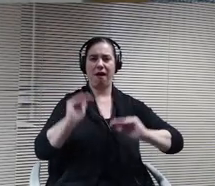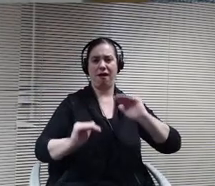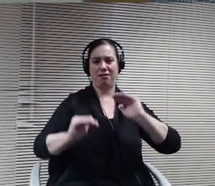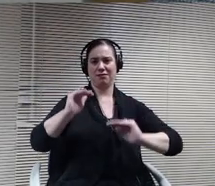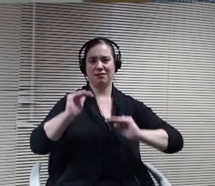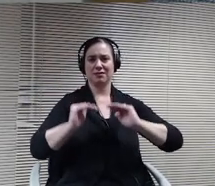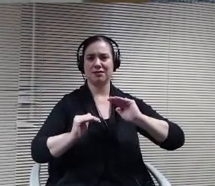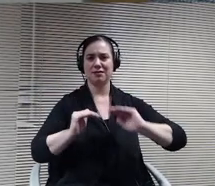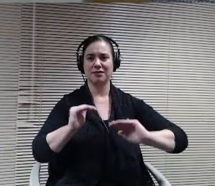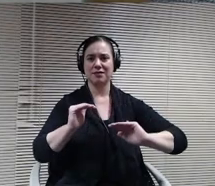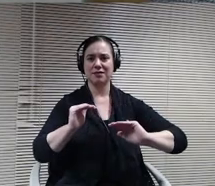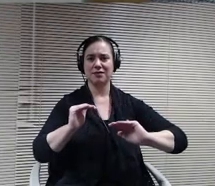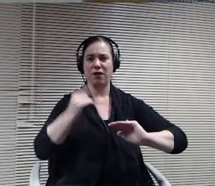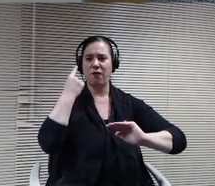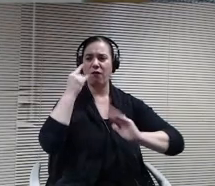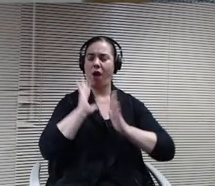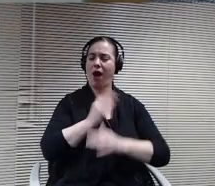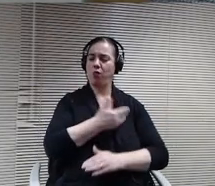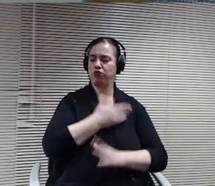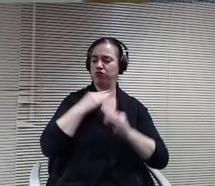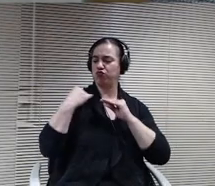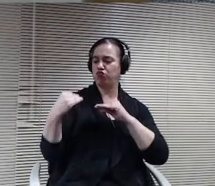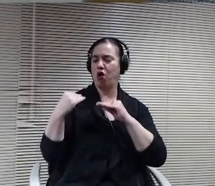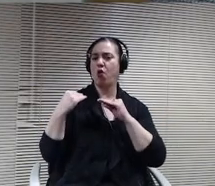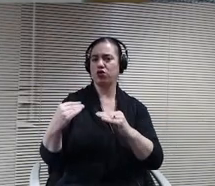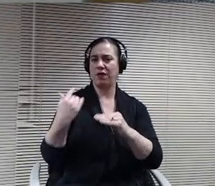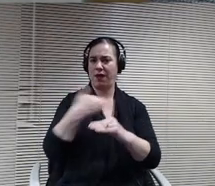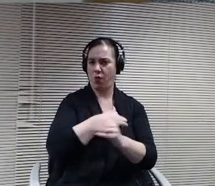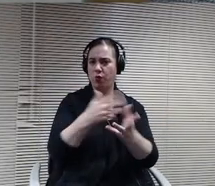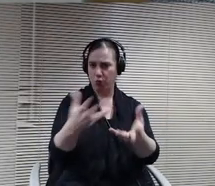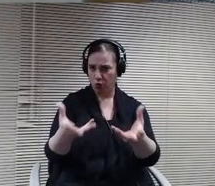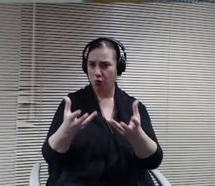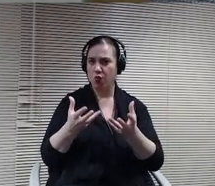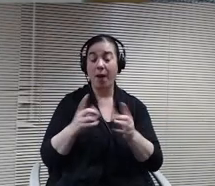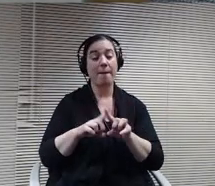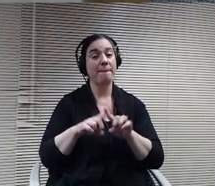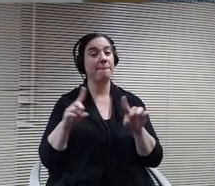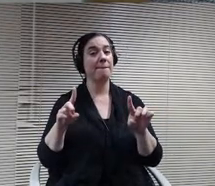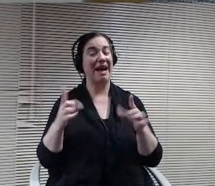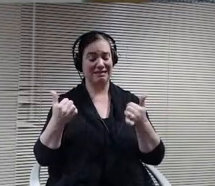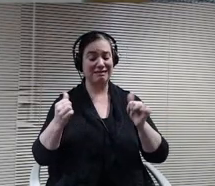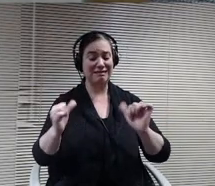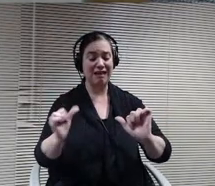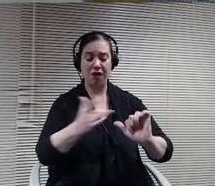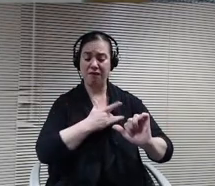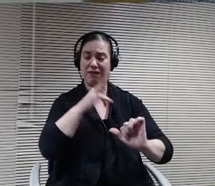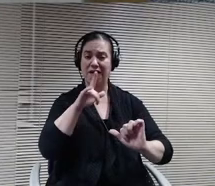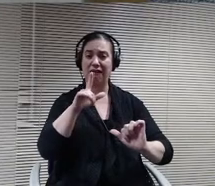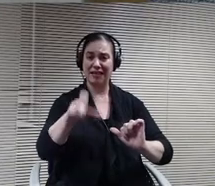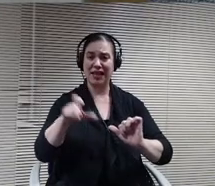but they still felt they needed to go back and get an answer on that on that issue for us.